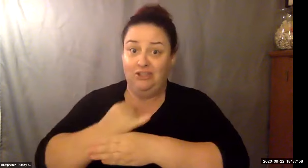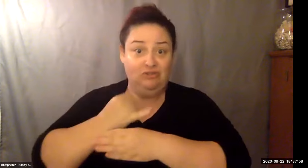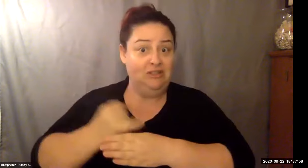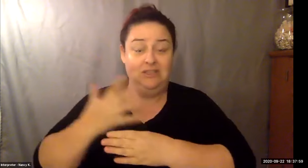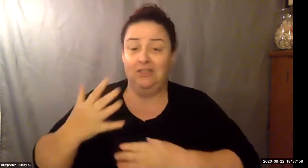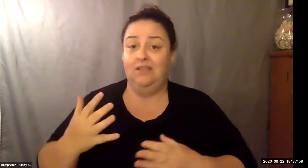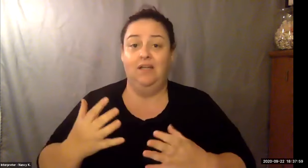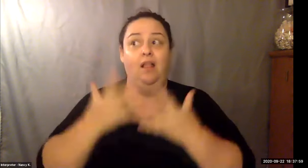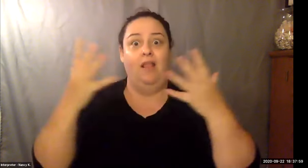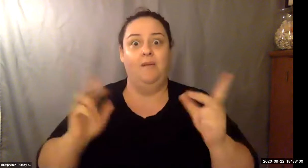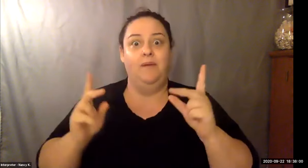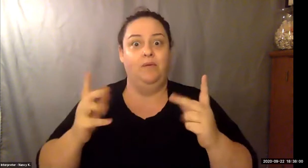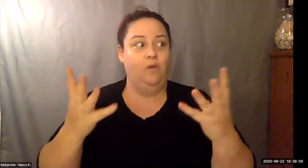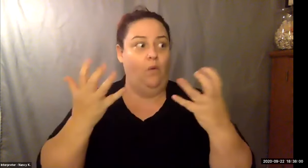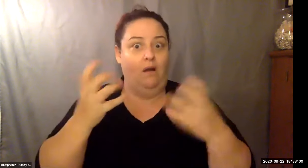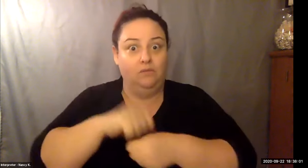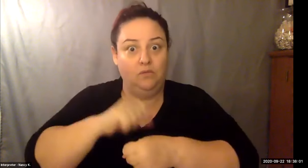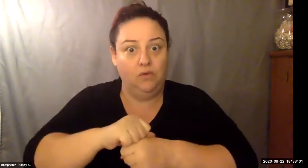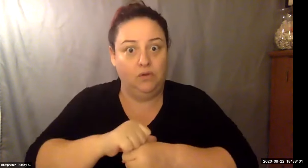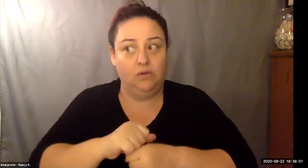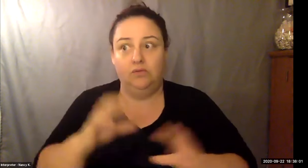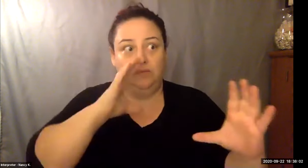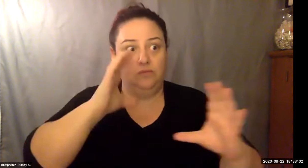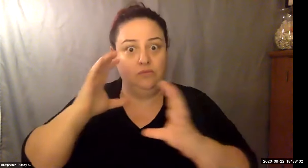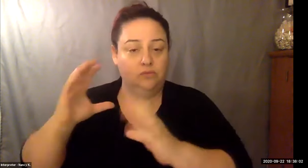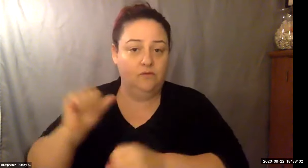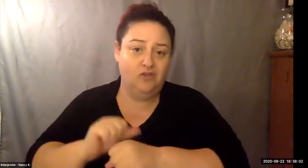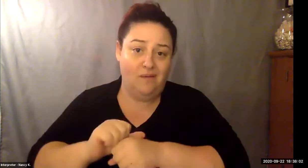Keith Wolling: But no matter what has happened or what will happen, you will never lose your value.